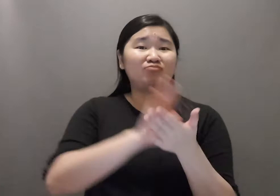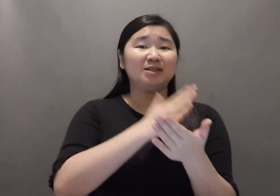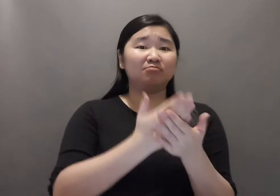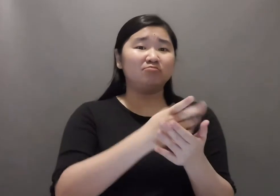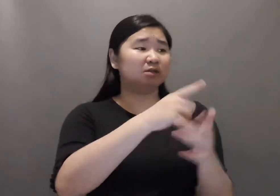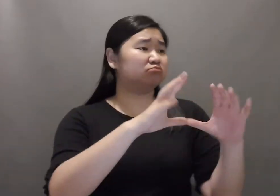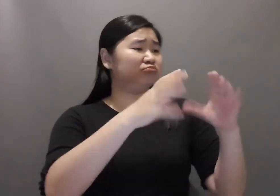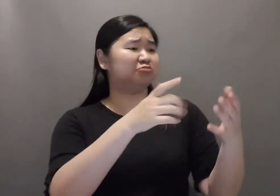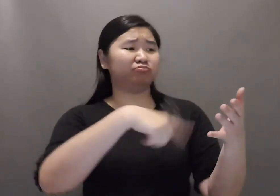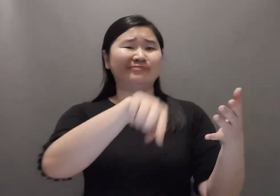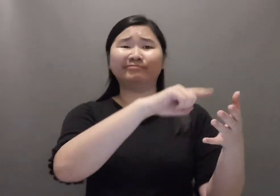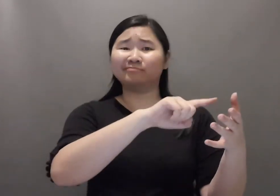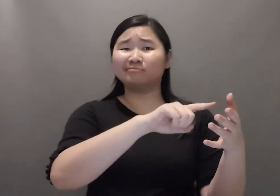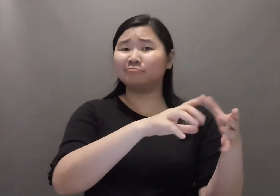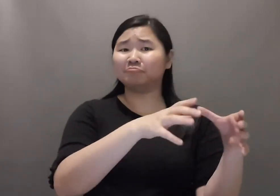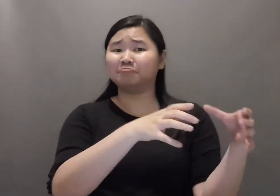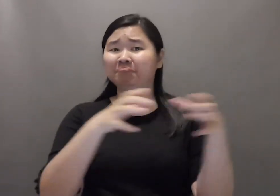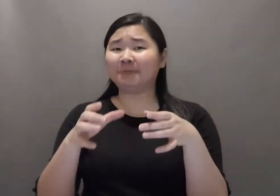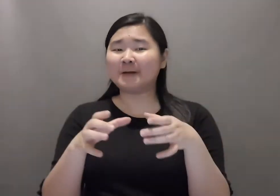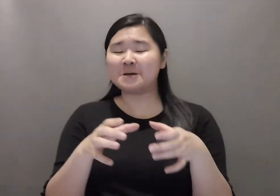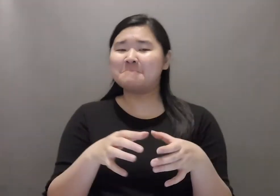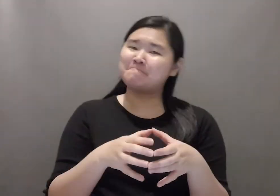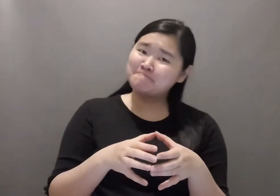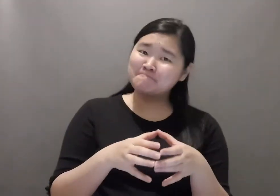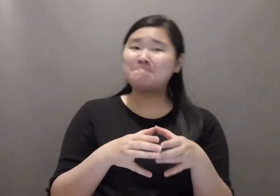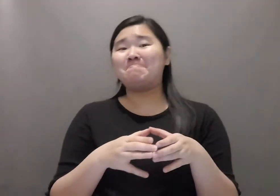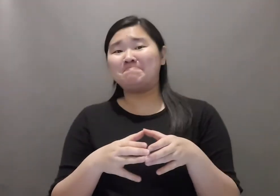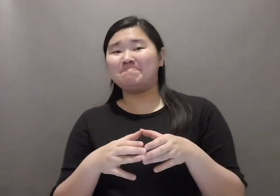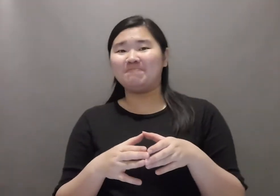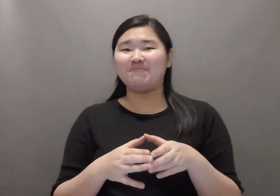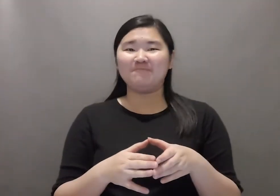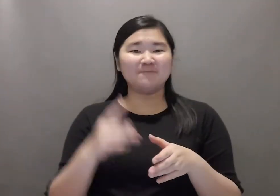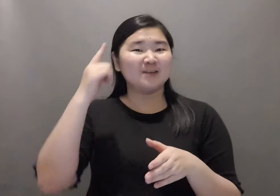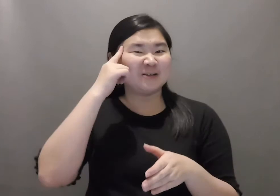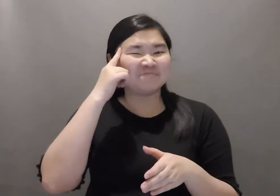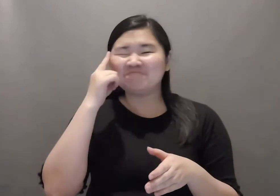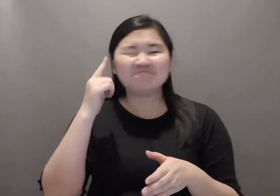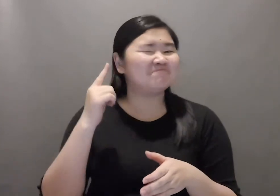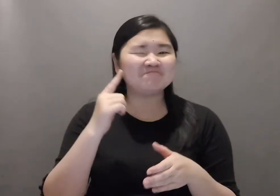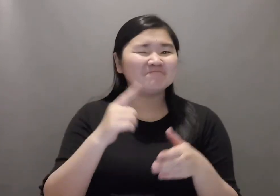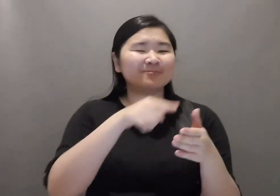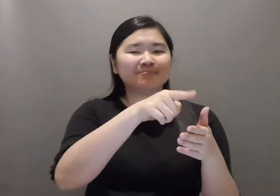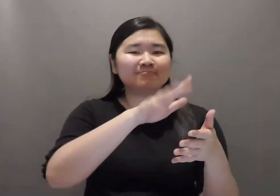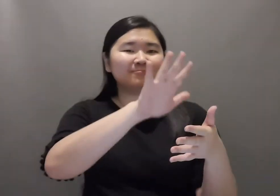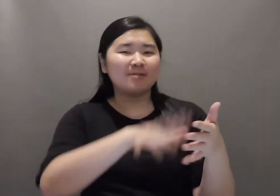Hearing interpreters are strongly discouraged as the vast majority of them are second-language learners.